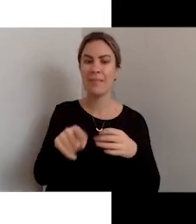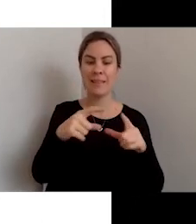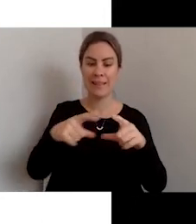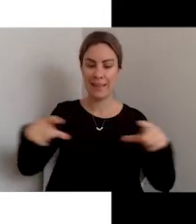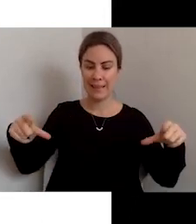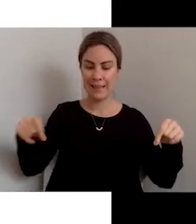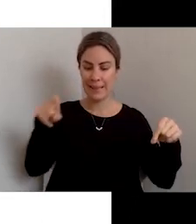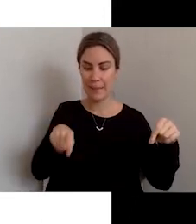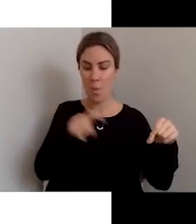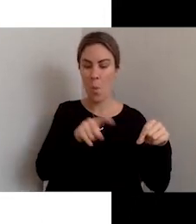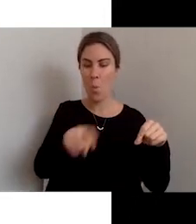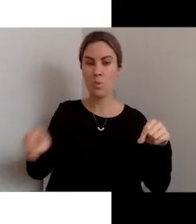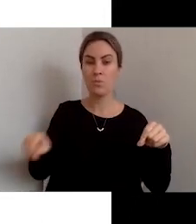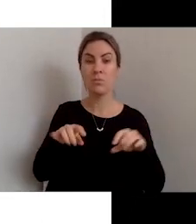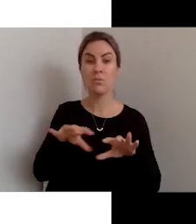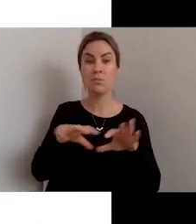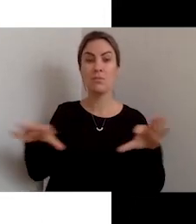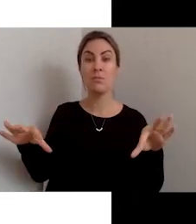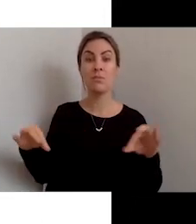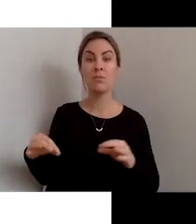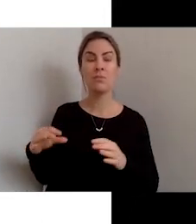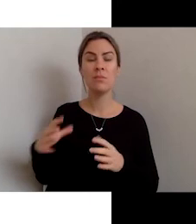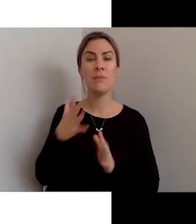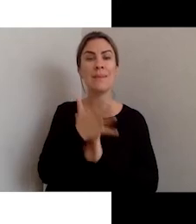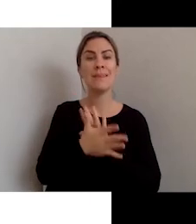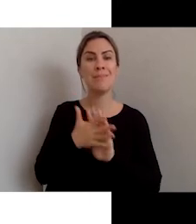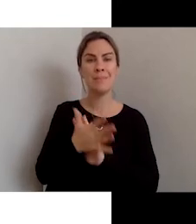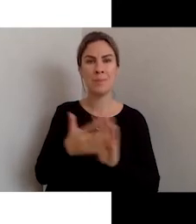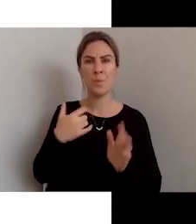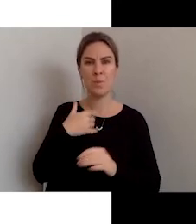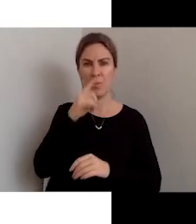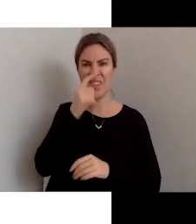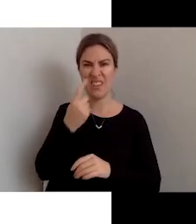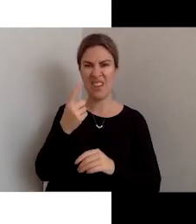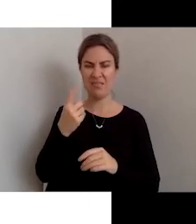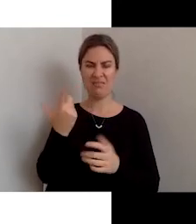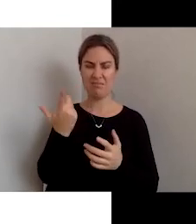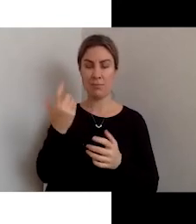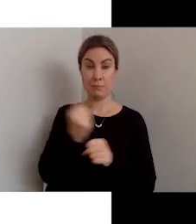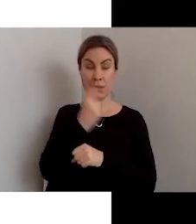preventing users from moving logically around the page, using